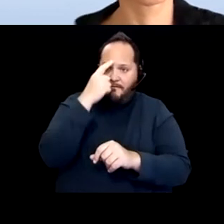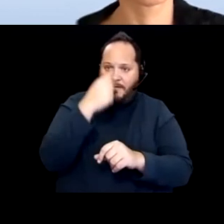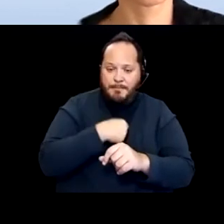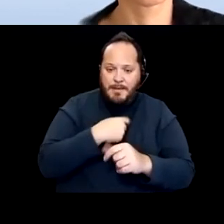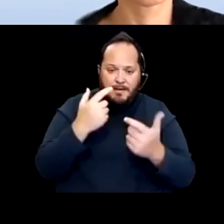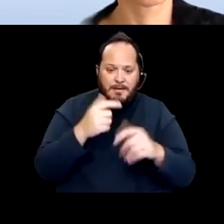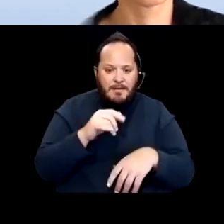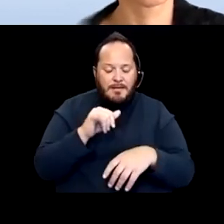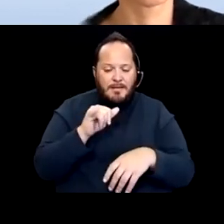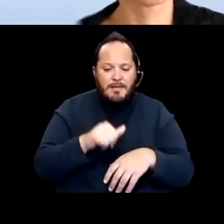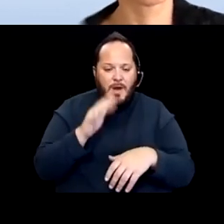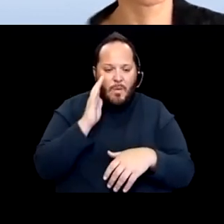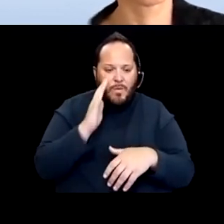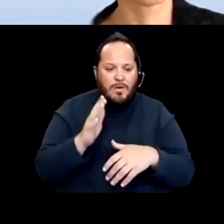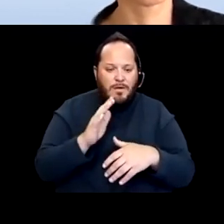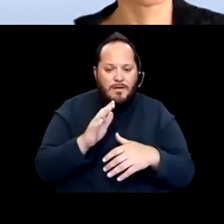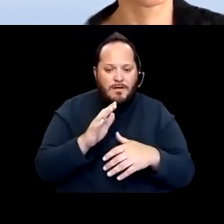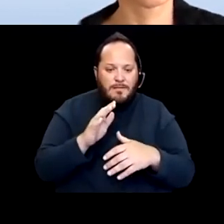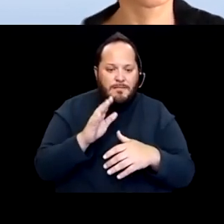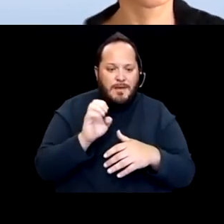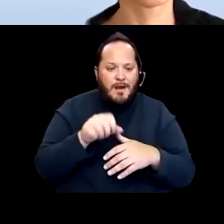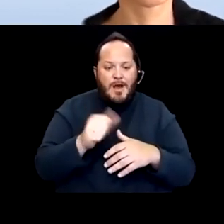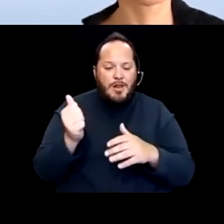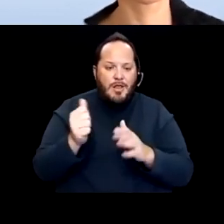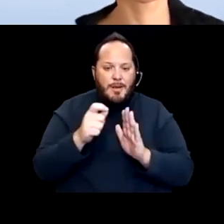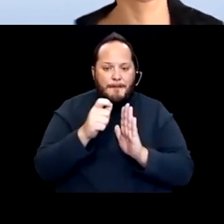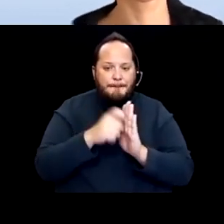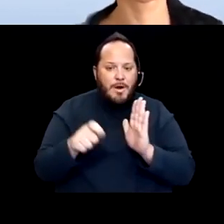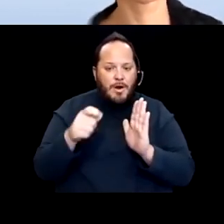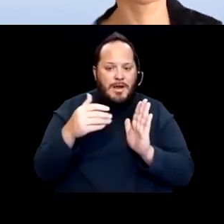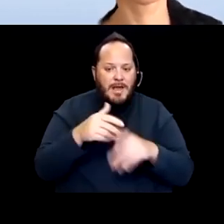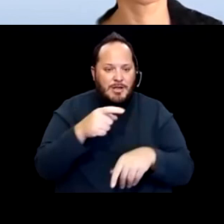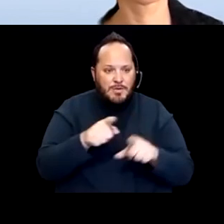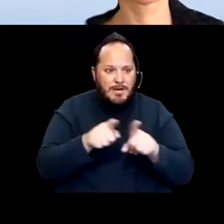against you as a person with a disability that can be used to exclude you from things